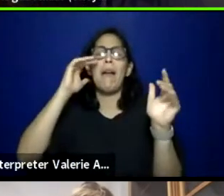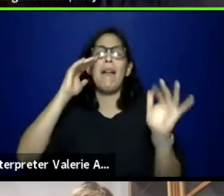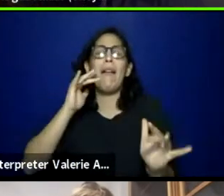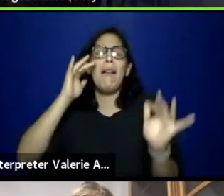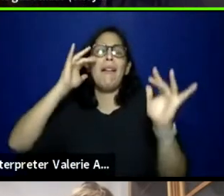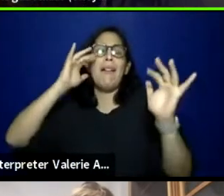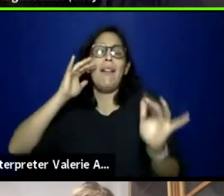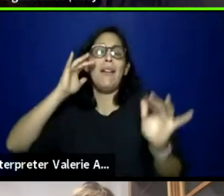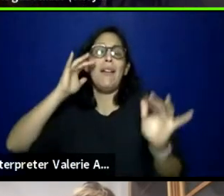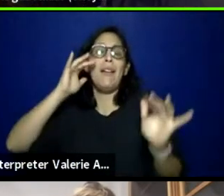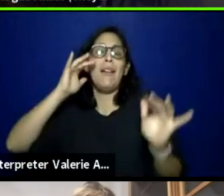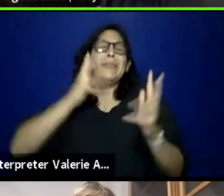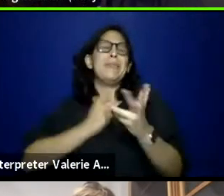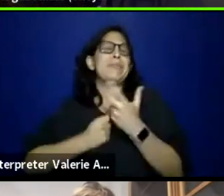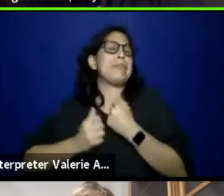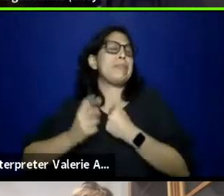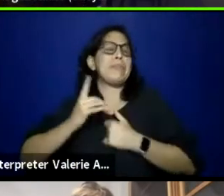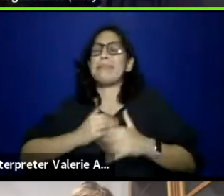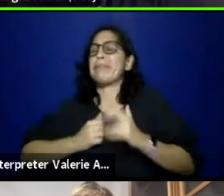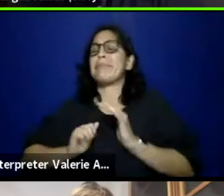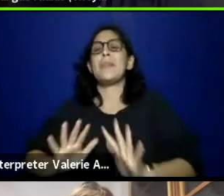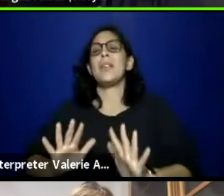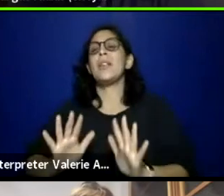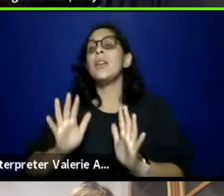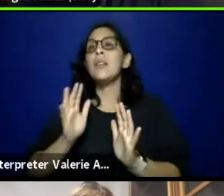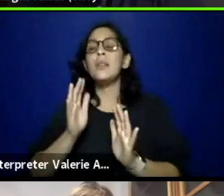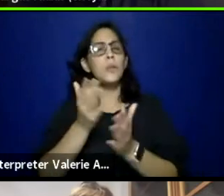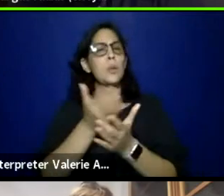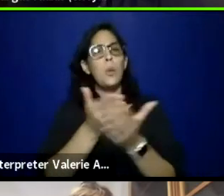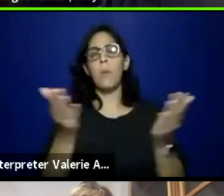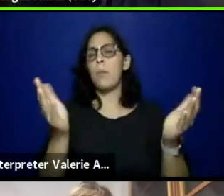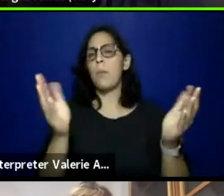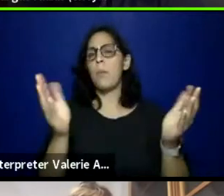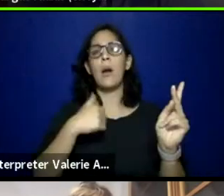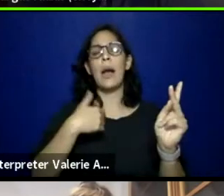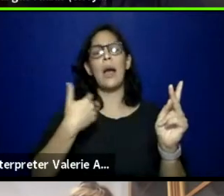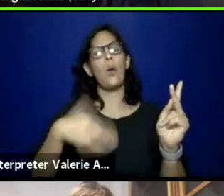Y'all are folks that I see as very powerful people,